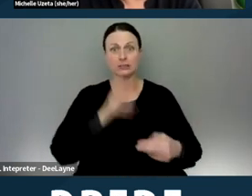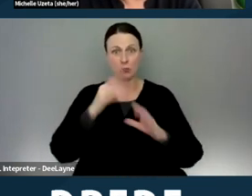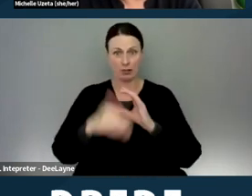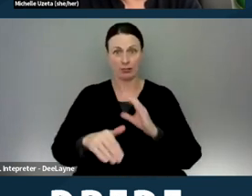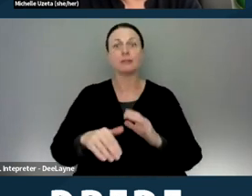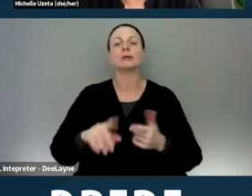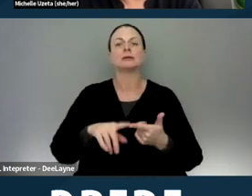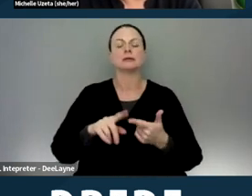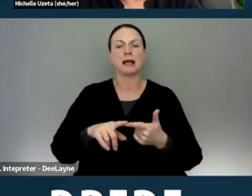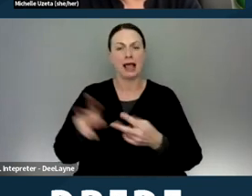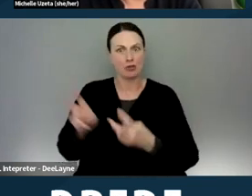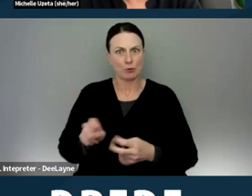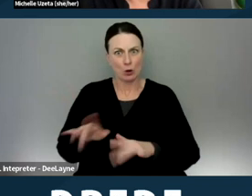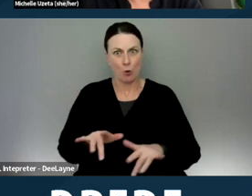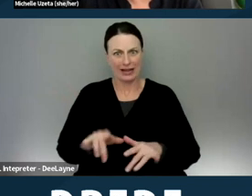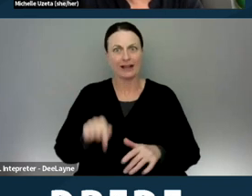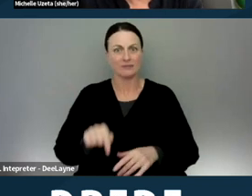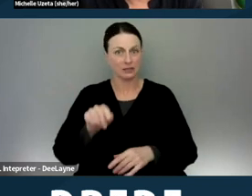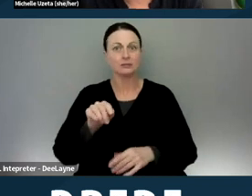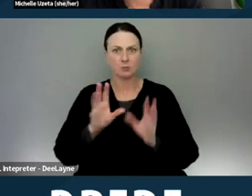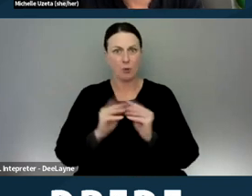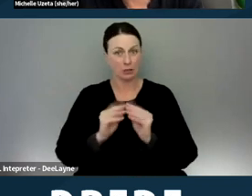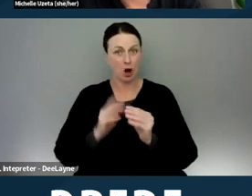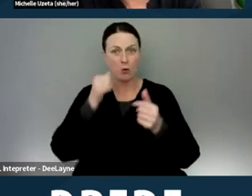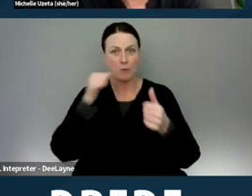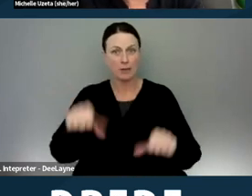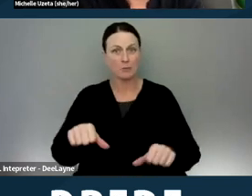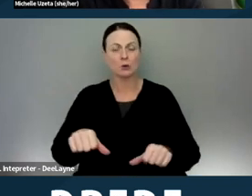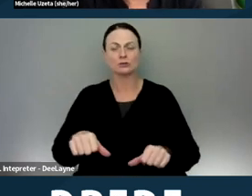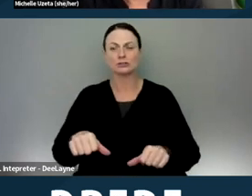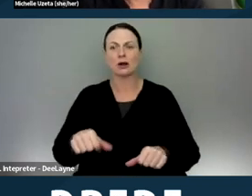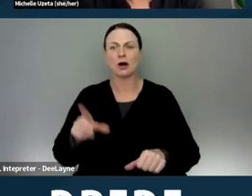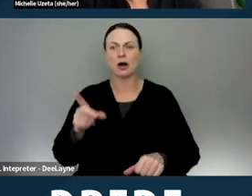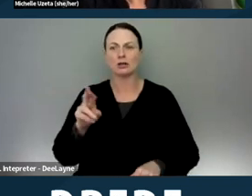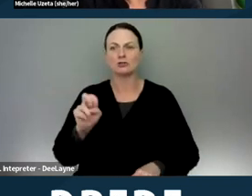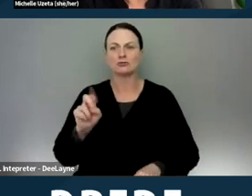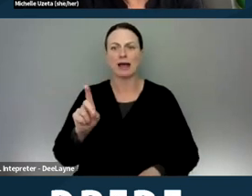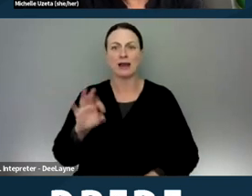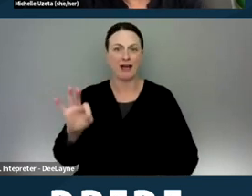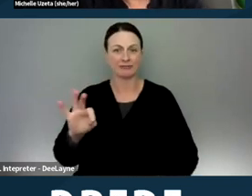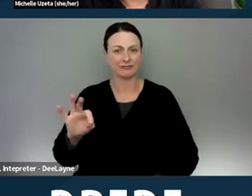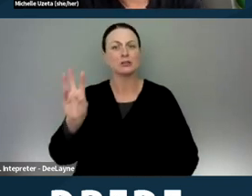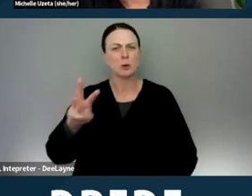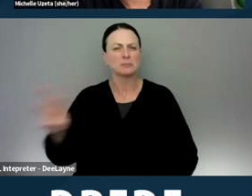The recording of this webinar will be posted on DREDFs website probably in a week, week and a half,